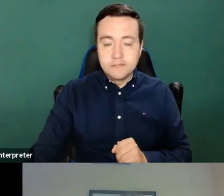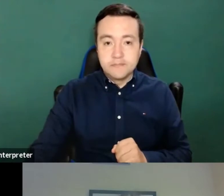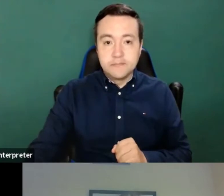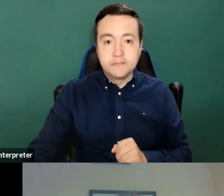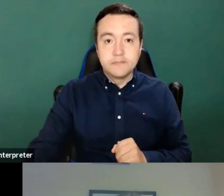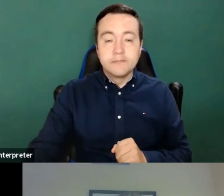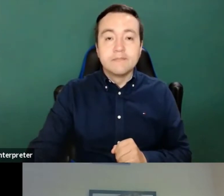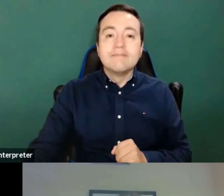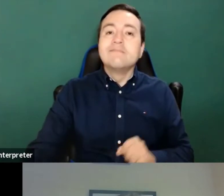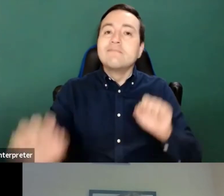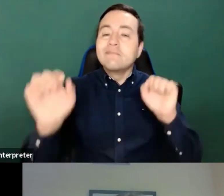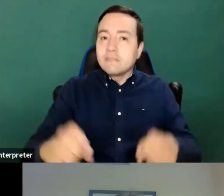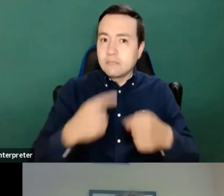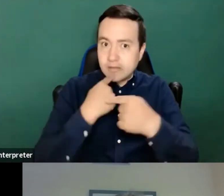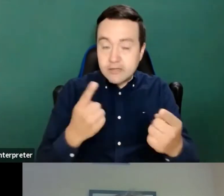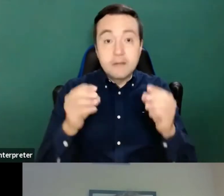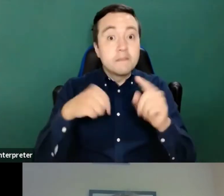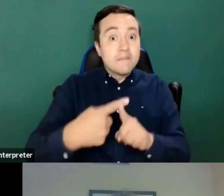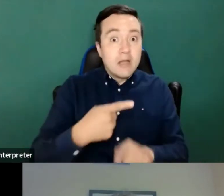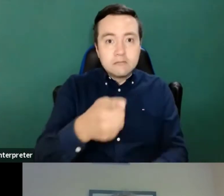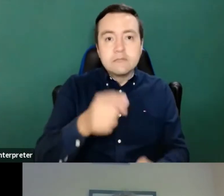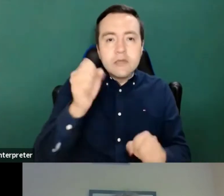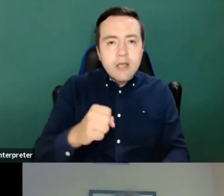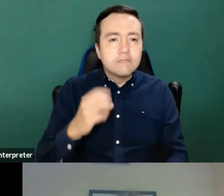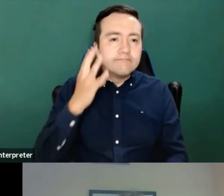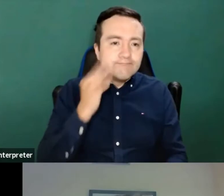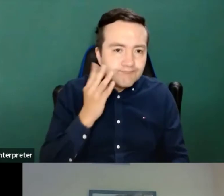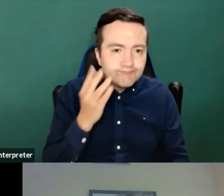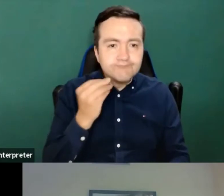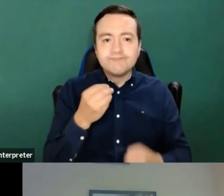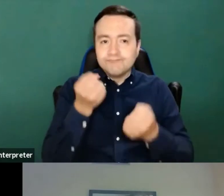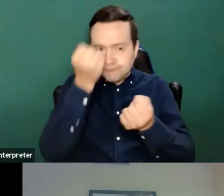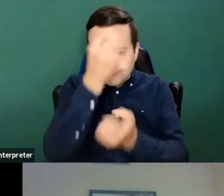know about your experiences and thoughts about the pros and cons of the directive.